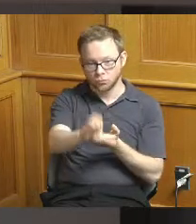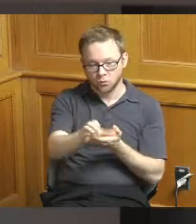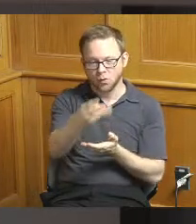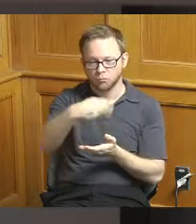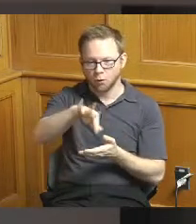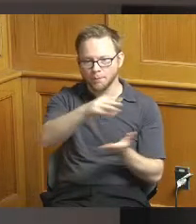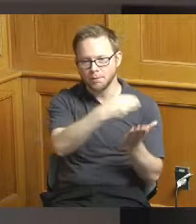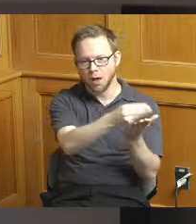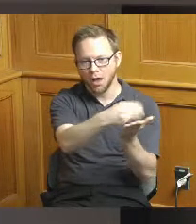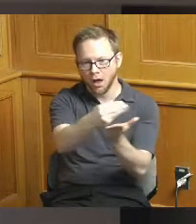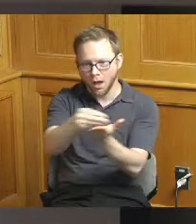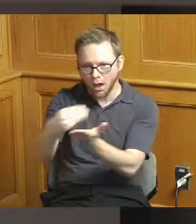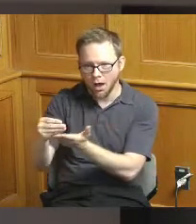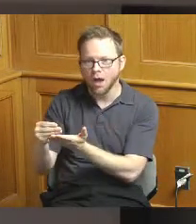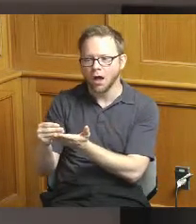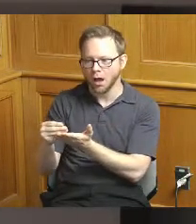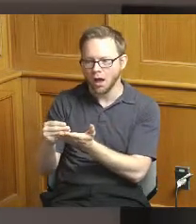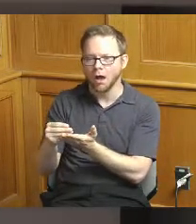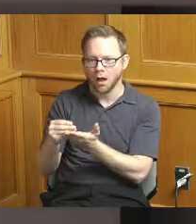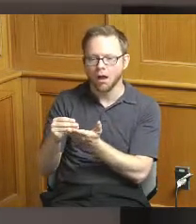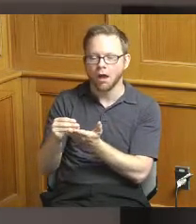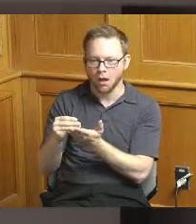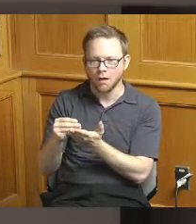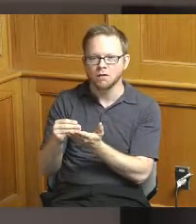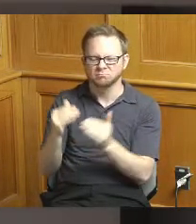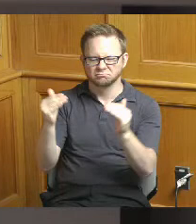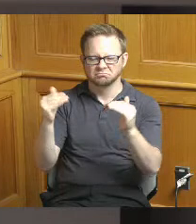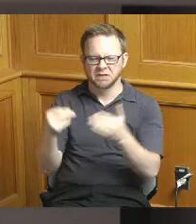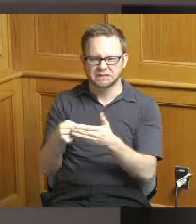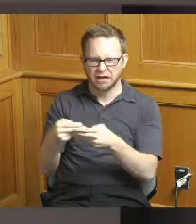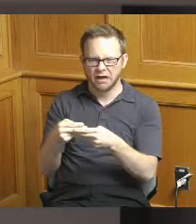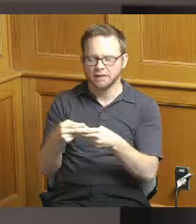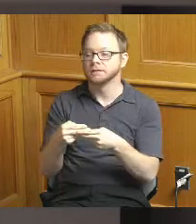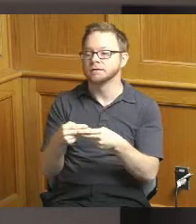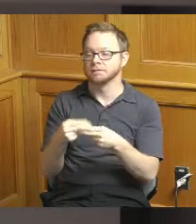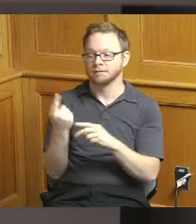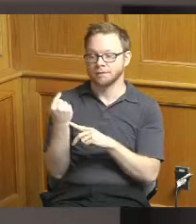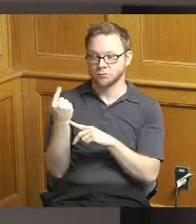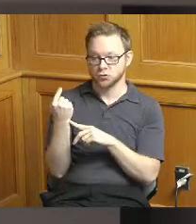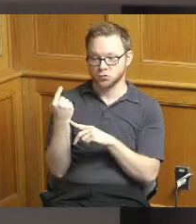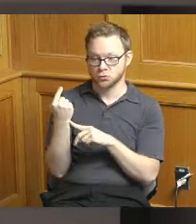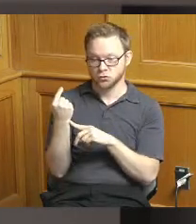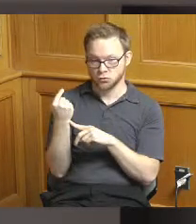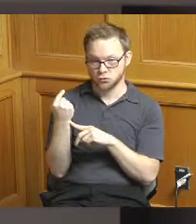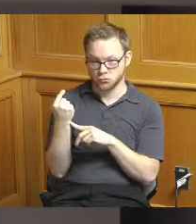and sorry I'm just going to go ahead and already flip to this image last year they caught and it's